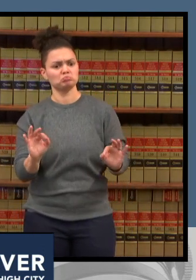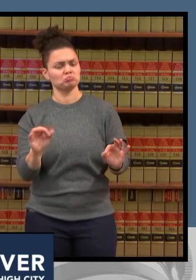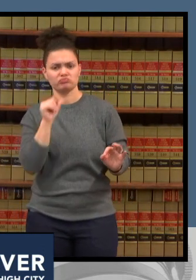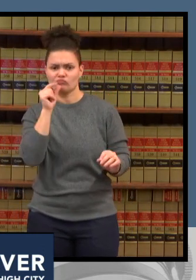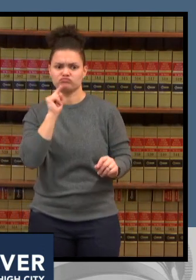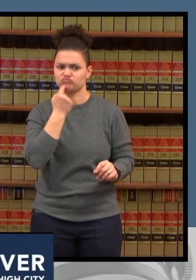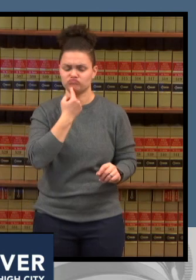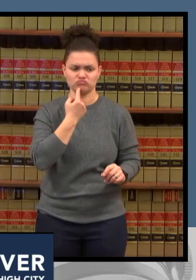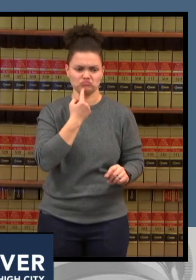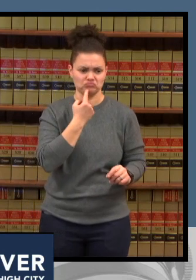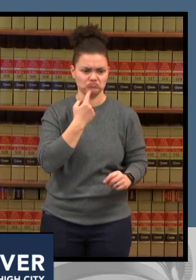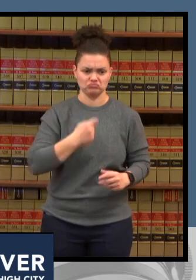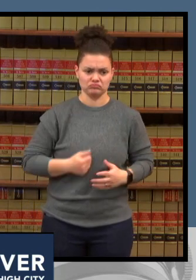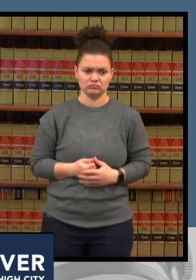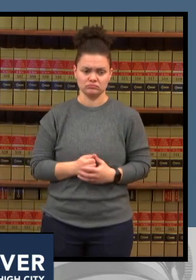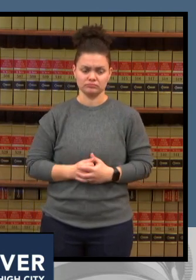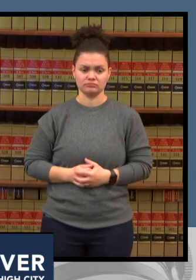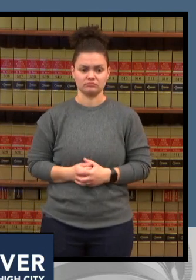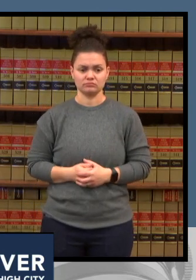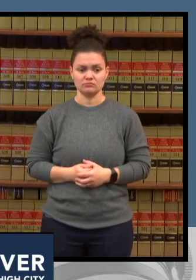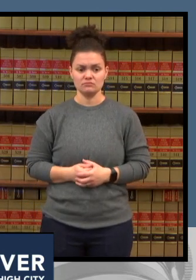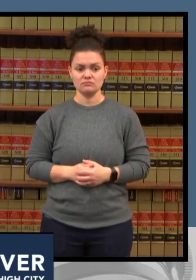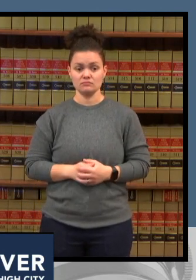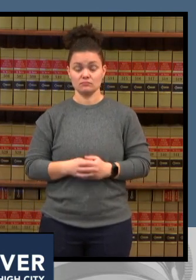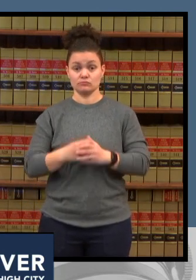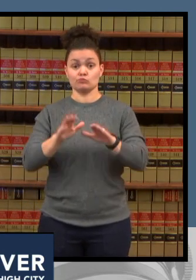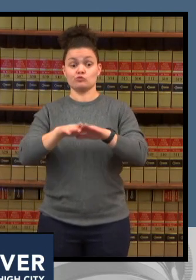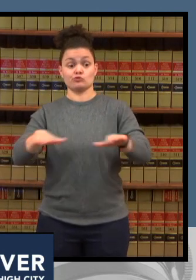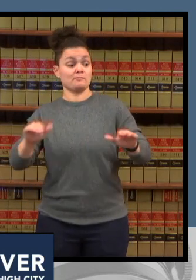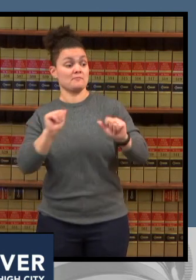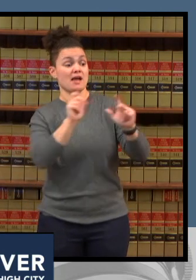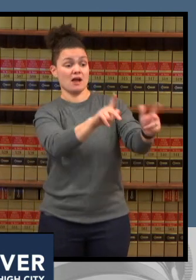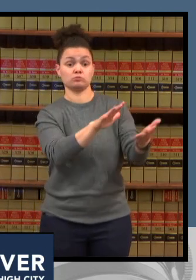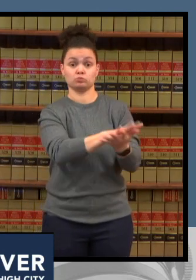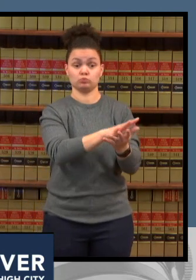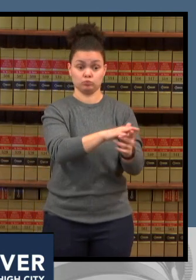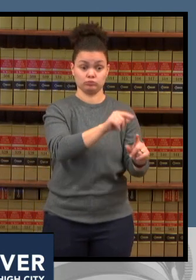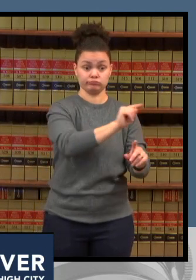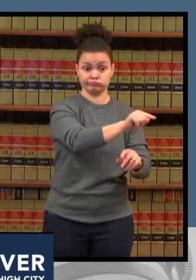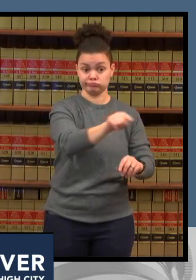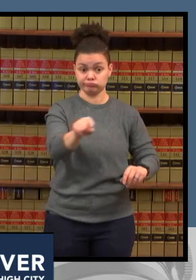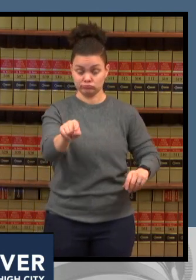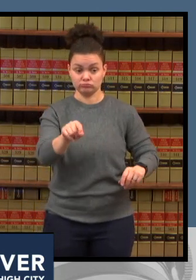out of school we've seen the impacts of acute behavioral health crises and suicidal ideation